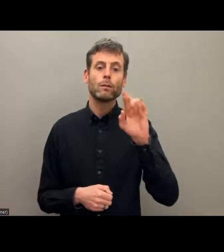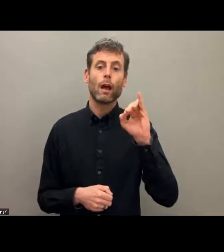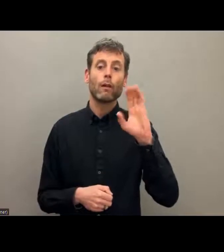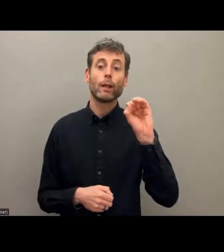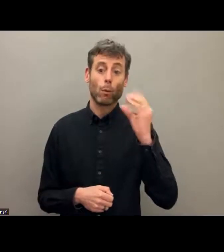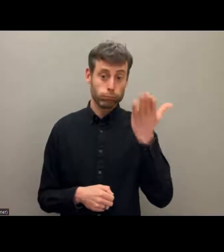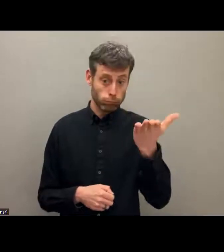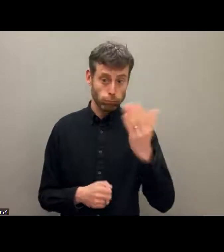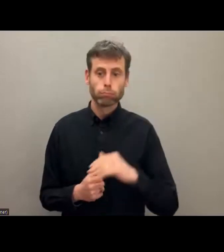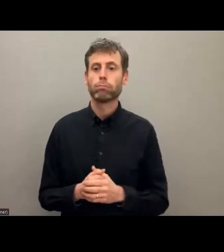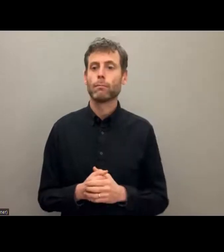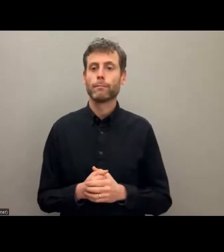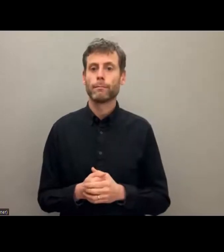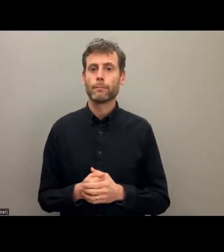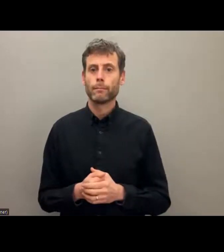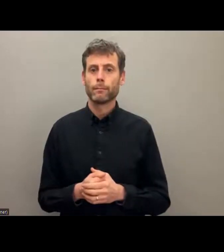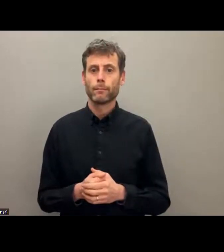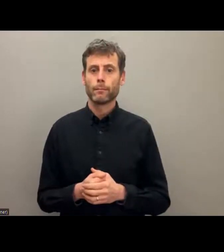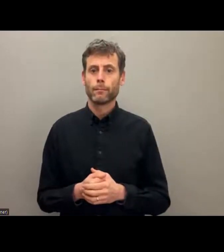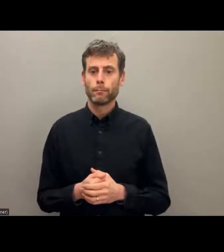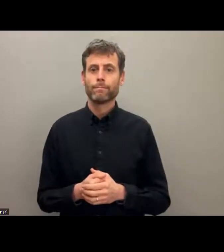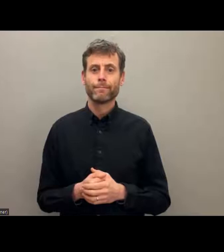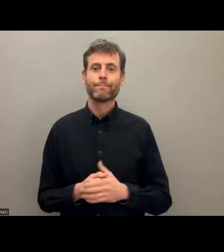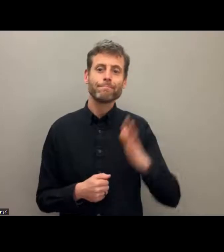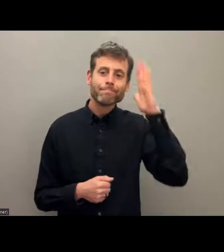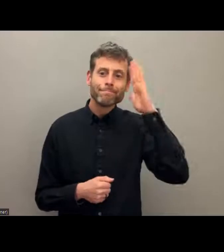Rosário, over to you, thank you. >> ROSÁRIO GALARZA: I tried to